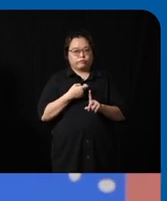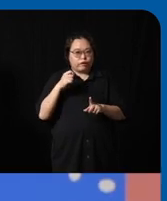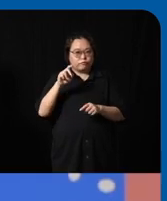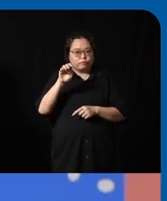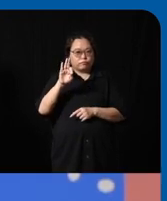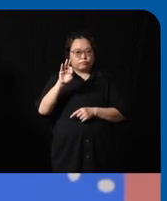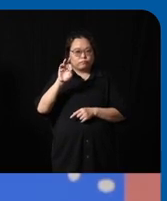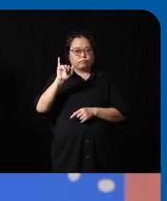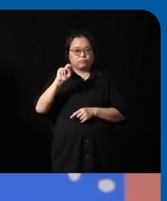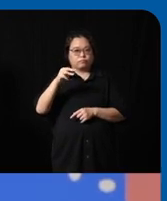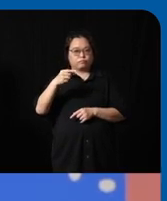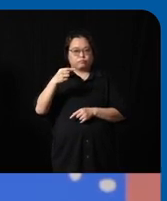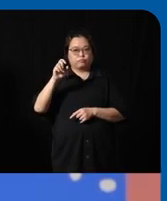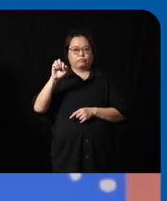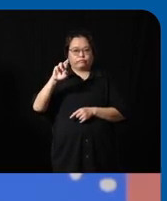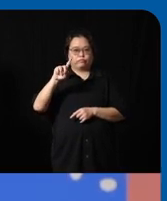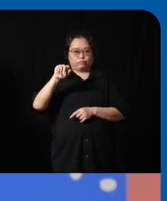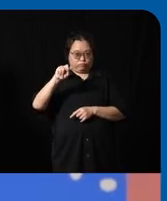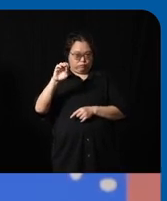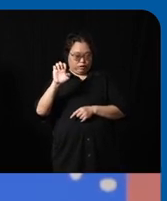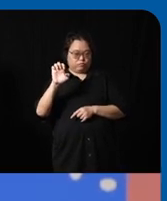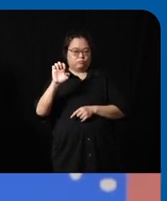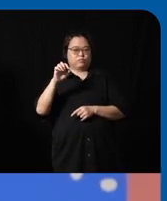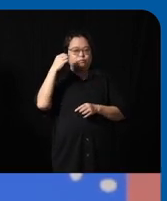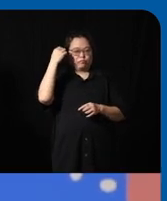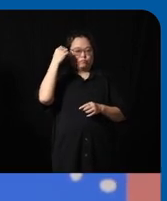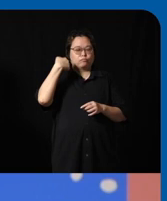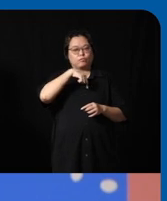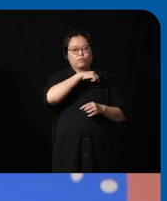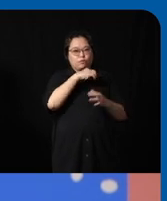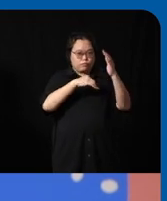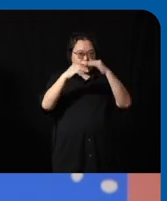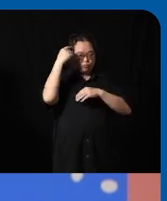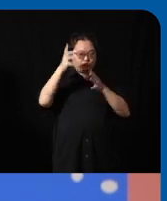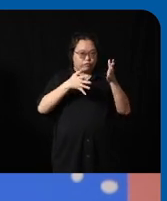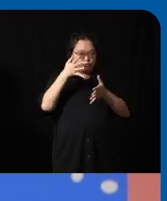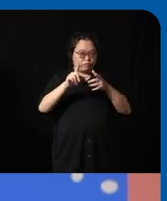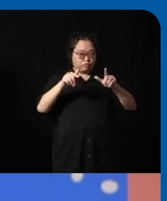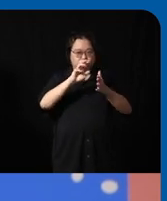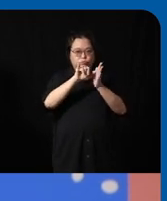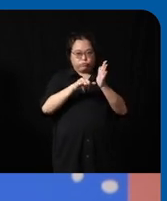a sign language translation system for the dev community and and uh now we in Singapore we are